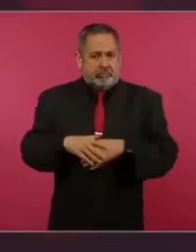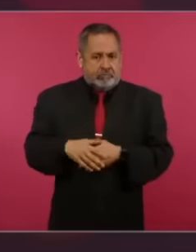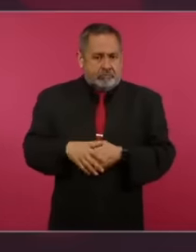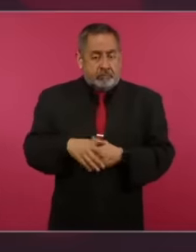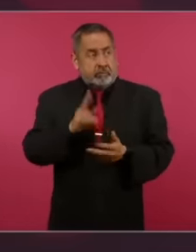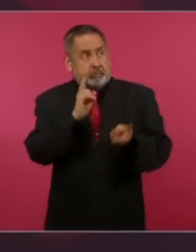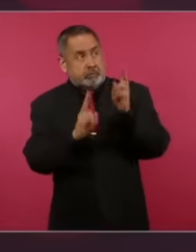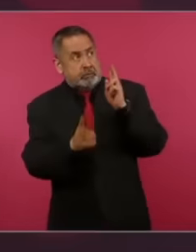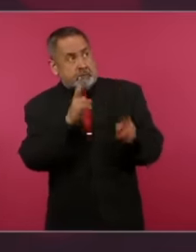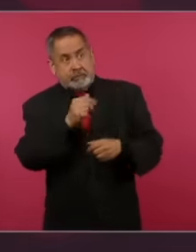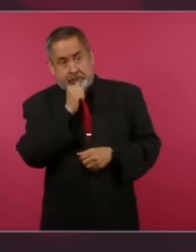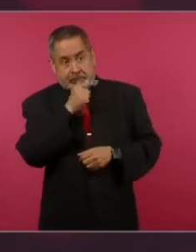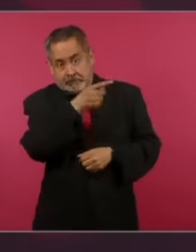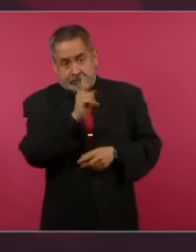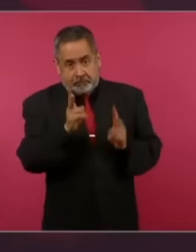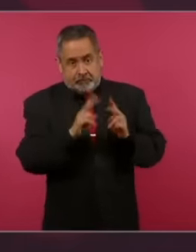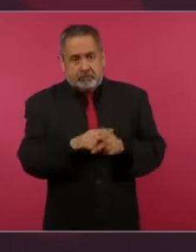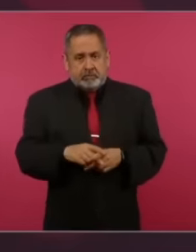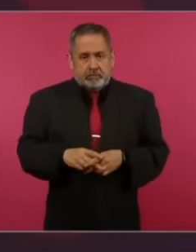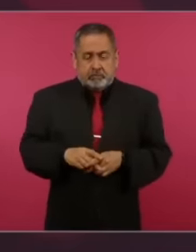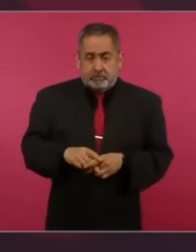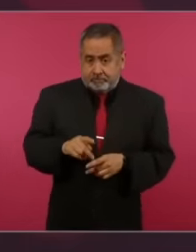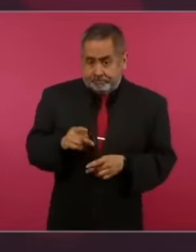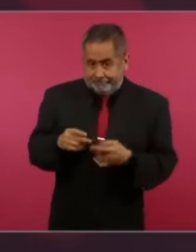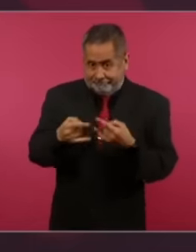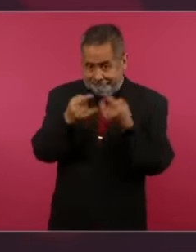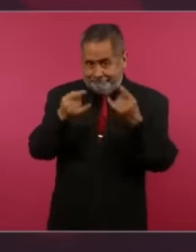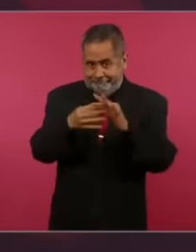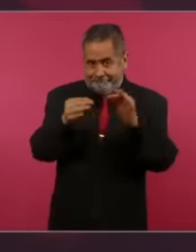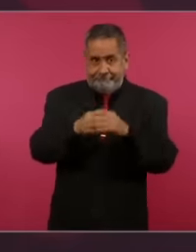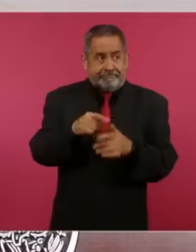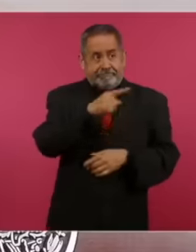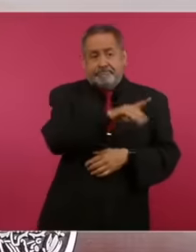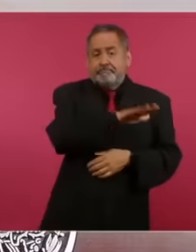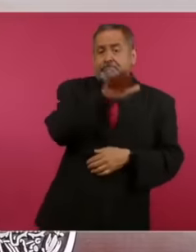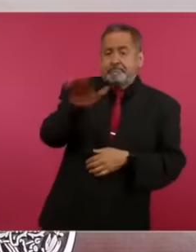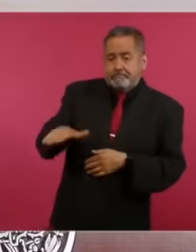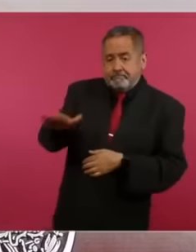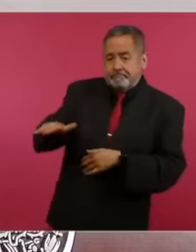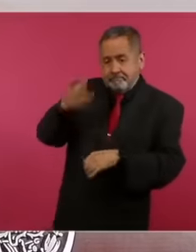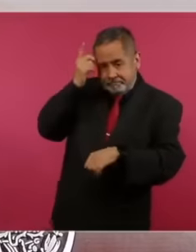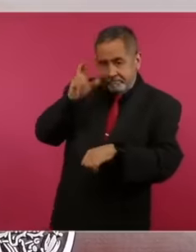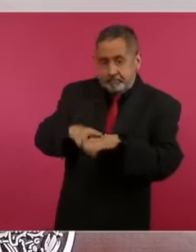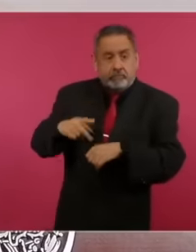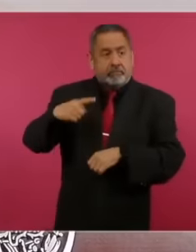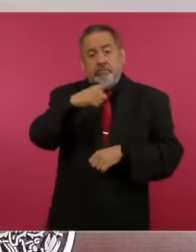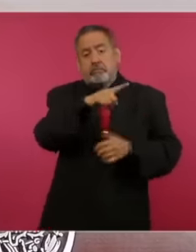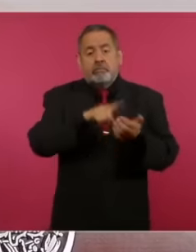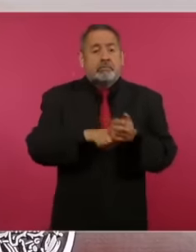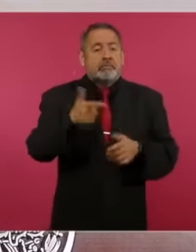them and I will tell you the anecdote that they looked for the director and they were in Las Vegas and when